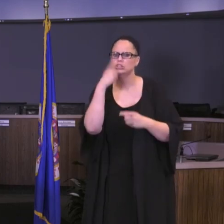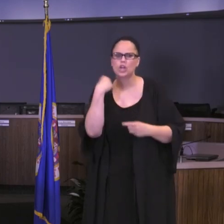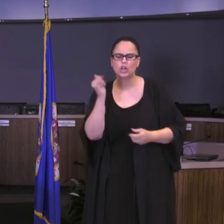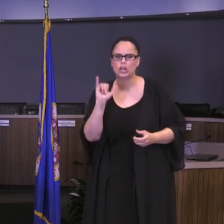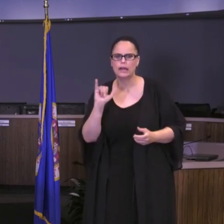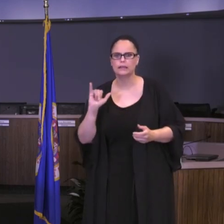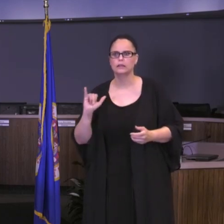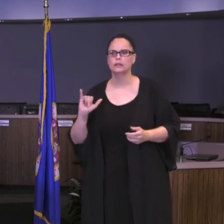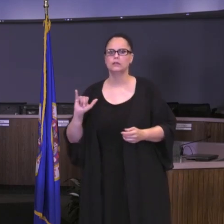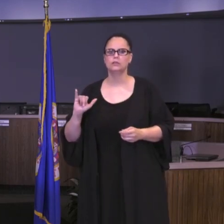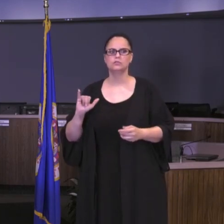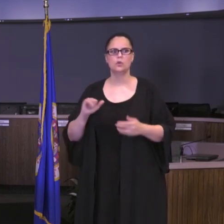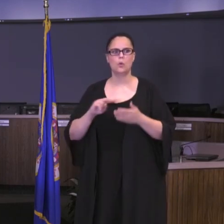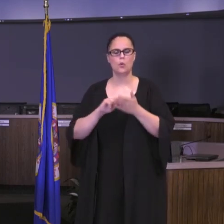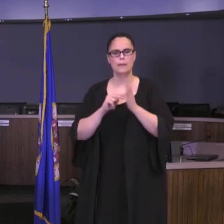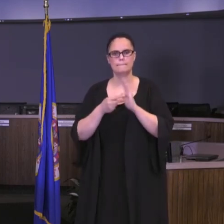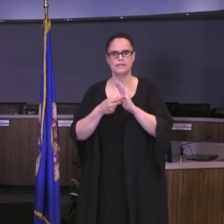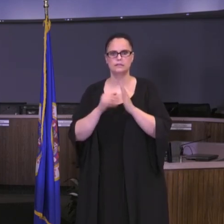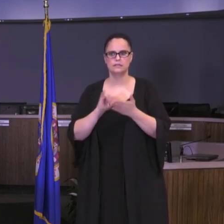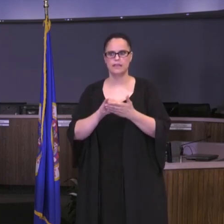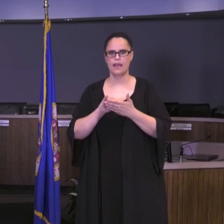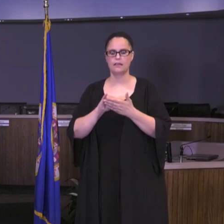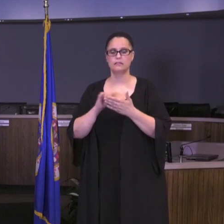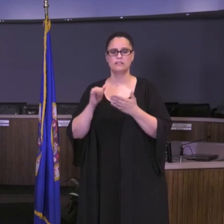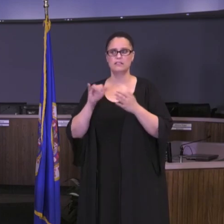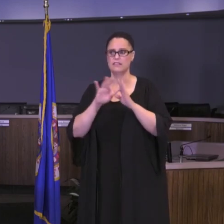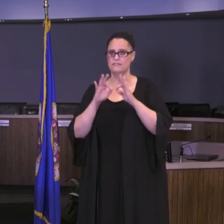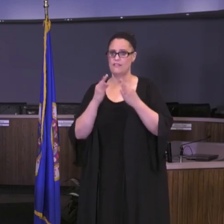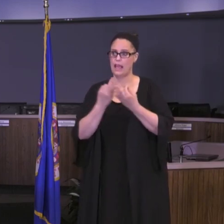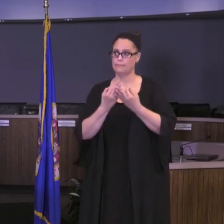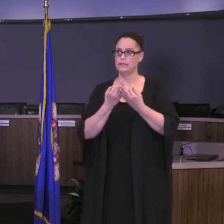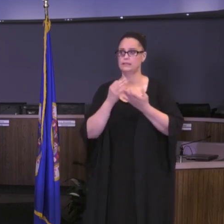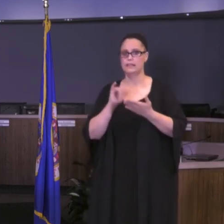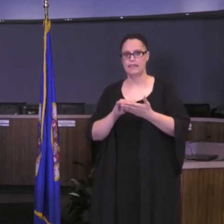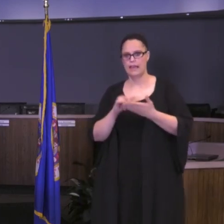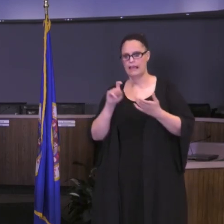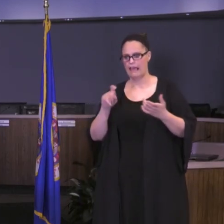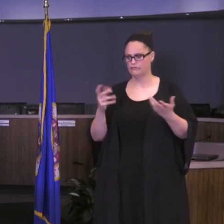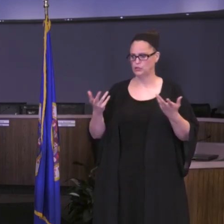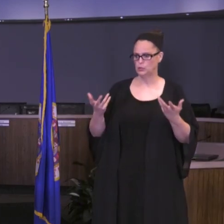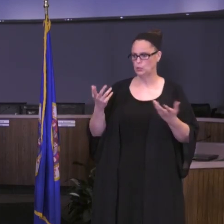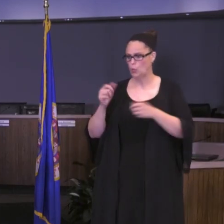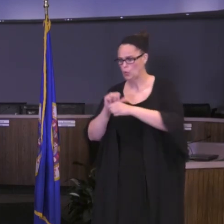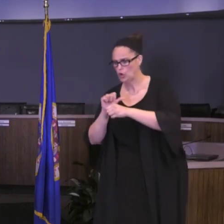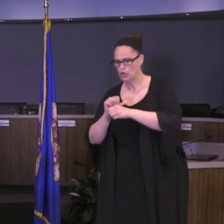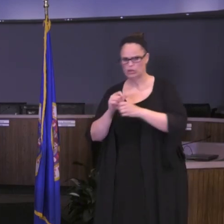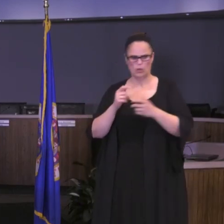So that means that families that might either have to be juggling work, could have multiple children in multiple